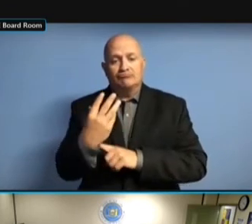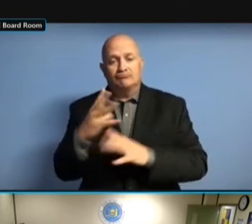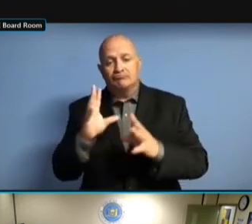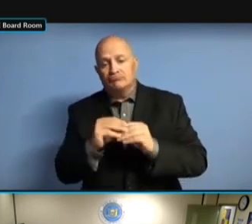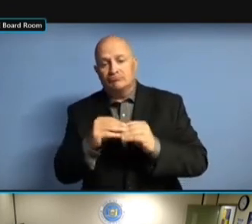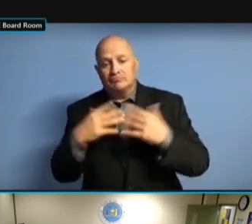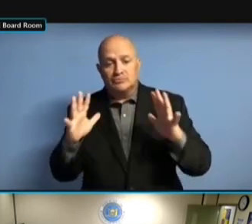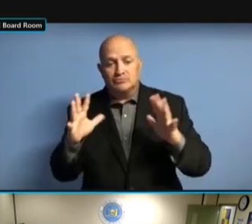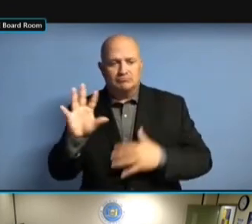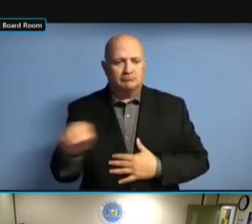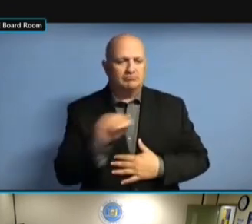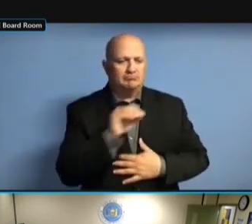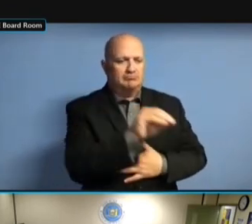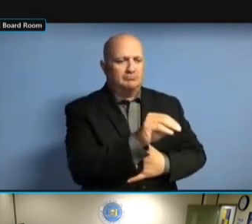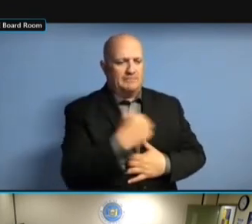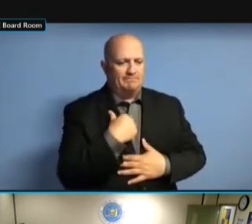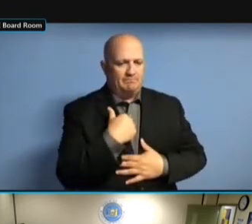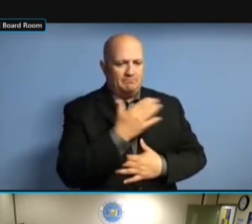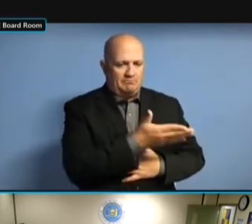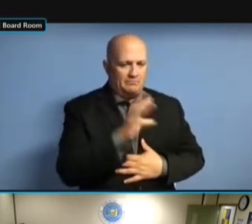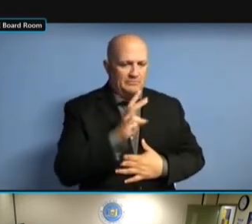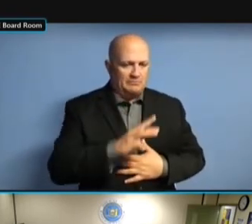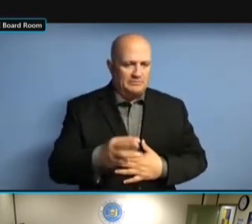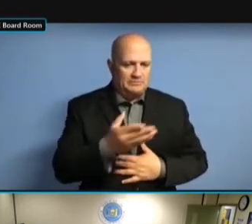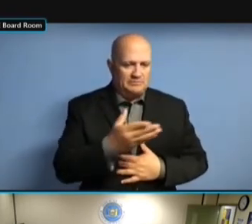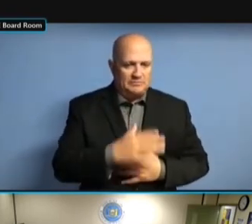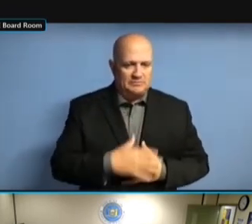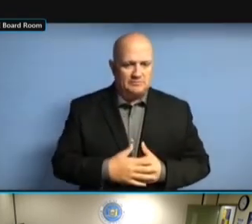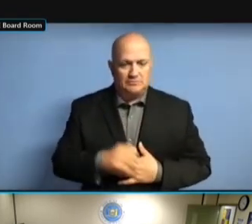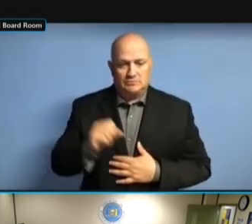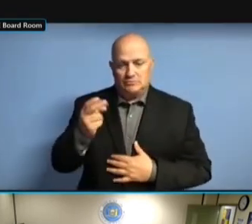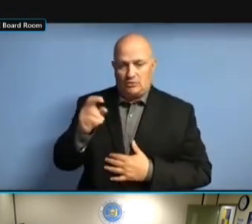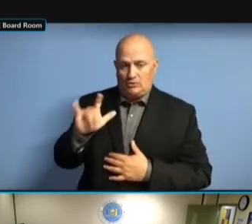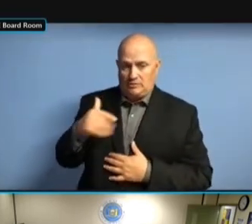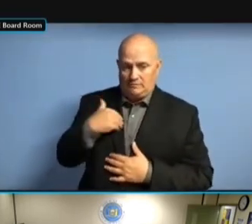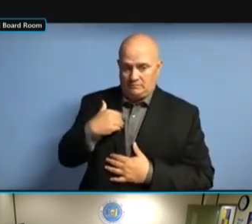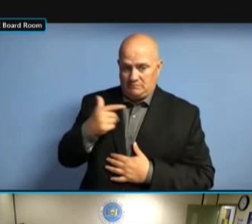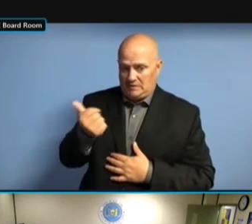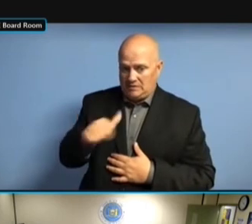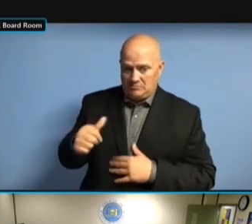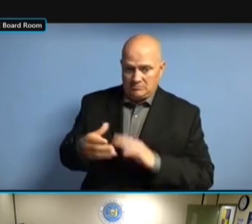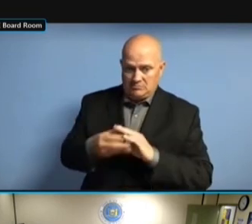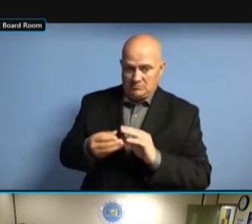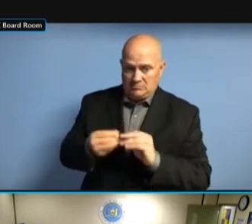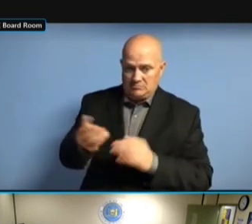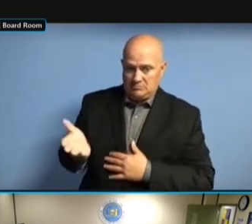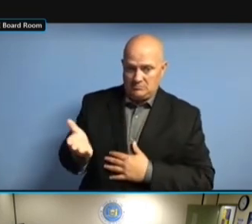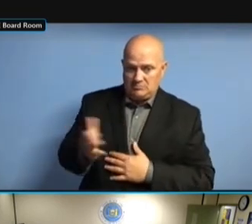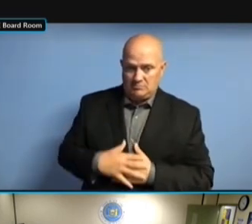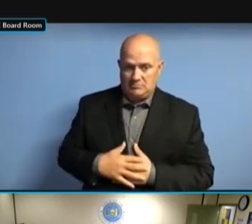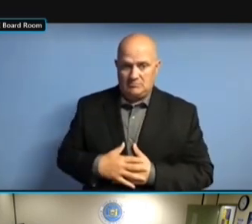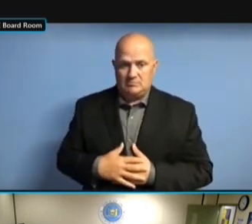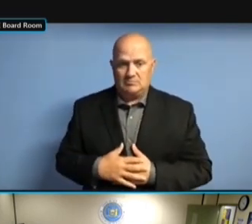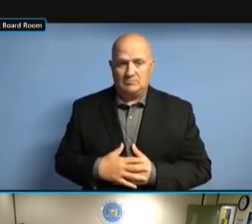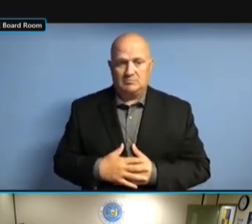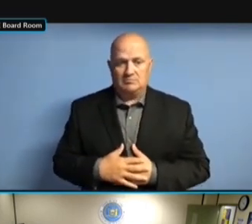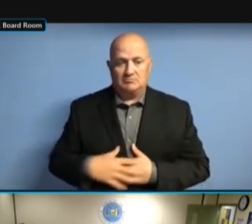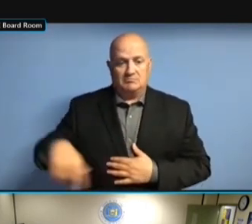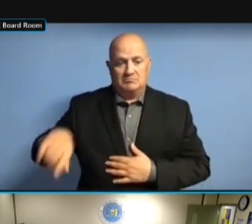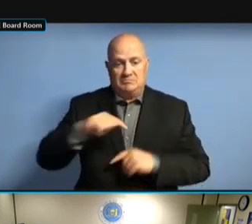ANYTHING? >> SIMPLY THAT ANYTHING? >> SIMPLY THAT OUR ANYTHING? >> SIMPLY THAT OUR TEAM ANYTHING? >> SIMPLY THAT OUR TEAM WILL ANYTHING? >> SIMPLY THAT OUR TEAM WILL BE SIMPLY THAT OUR TEAM WILL BE SIMPLY THAT OUR TEAM WILL BE ADDING SIMPLY THAT OUR TEAM WILL BE ADDING A SIMPLY THAT OUR TEAM WILL BE ADDING A GRANT SIMPLY THAT OUR TEAM WILL BE ADDING A GRANT FOR SIMPLY THAT OUR TEAM WILL BE ADDING A GRANT FOR SEPTEMBER SIMPLY THAT OUR TEAM WILL BE ADDING A GRANT FOR SEPTEMBER 1, ADDING A GRANT FOR SEPTEMBER 1, ADDING A GRANT FOR SEPTEMBER 1, THE ADDING A GRANT FOR SEPTEMBER 1, THE ELECTIONS ADDING A GRANT FOR SEPTEMBER 1, THE ELECTIONS COMMISSIONER. THE ELECTIONS COMMISSIONER. THE ELECTIONS COMMISSIONER. >> THE ELECTIONS COMMISSIONER. >> THAT'S THE ELECTIONS COMMISSIONER. >> THAT'S WEDNESDAY THE ELECTIONS COMMISSIONER. >> THAT'S WEDNESDAY MORNING.